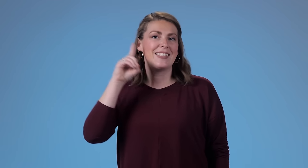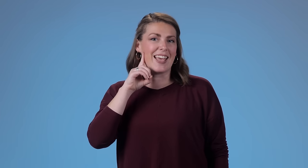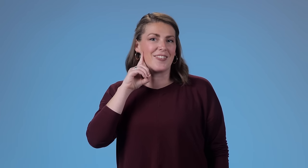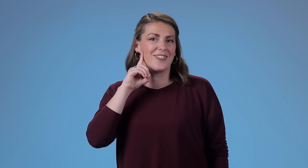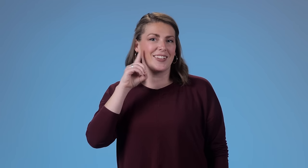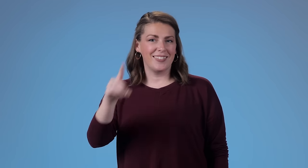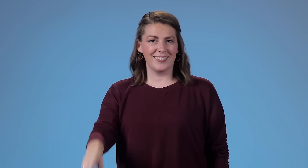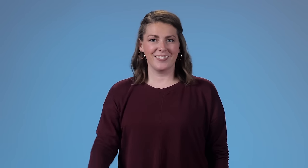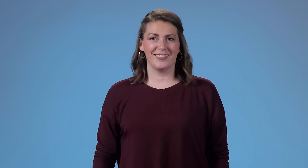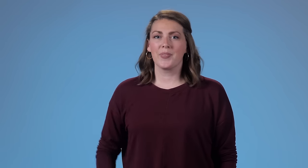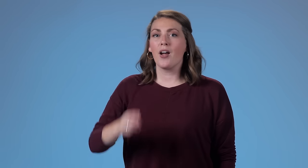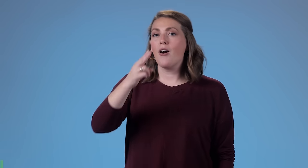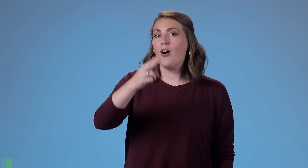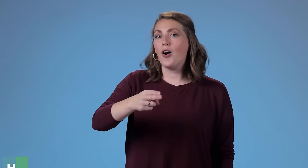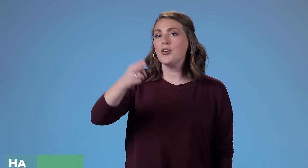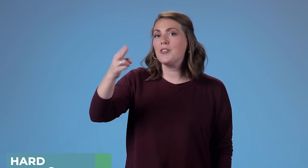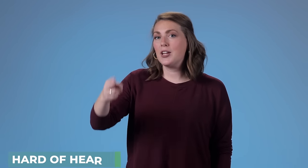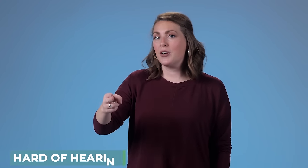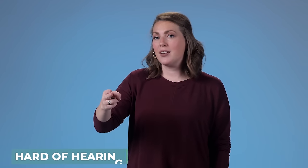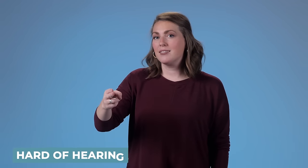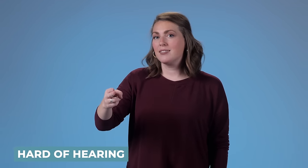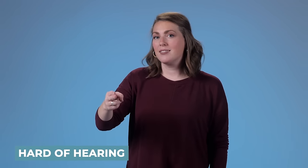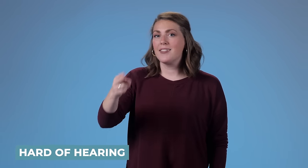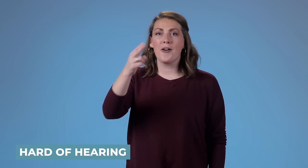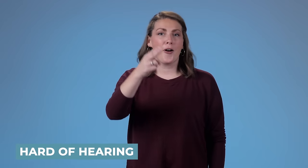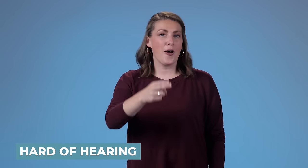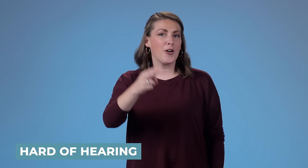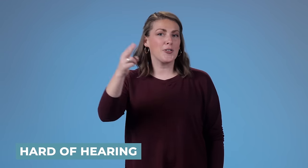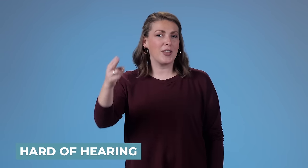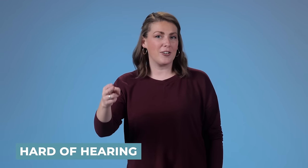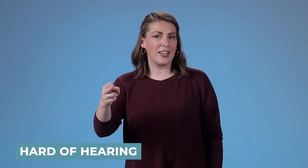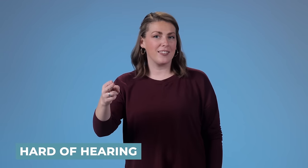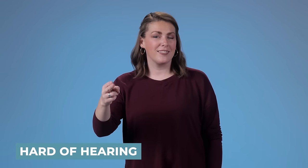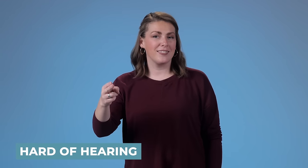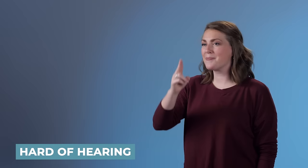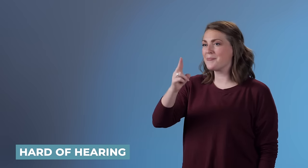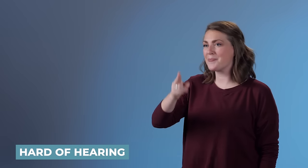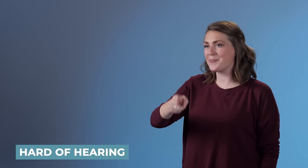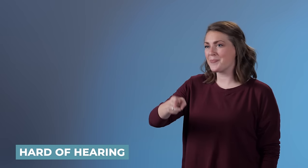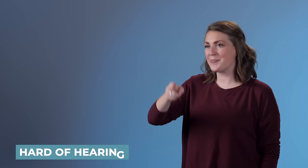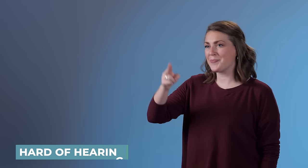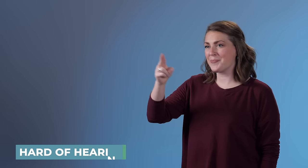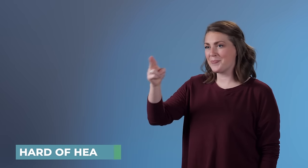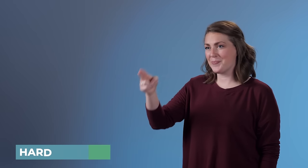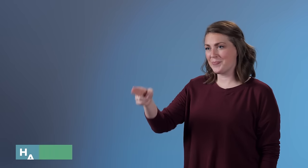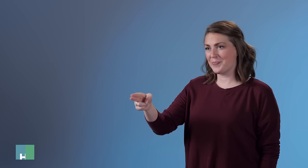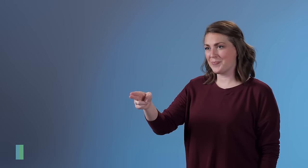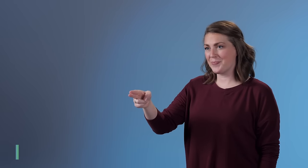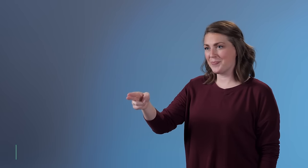you can point it to yourself meaning the sign 'me' but if you point it to somebody else